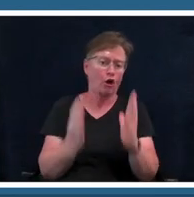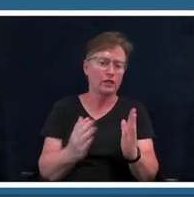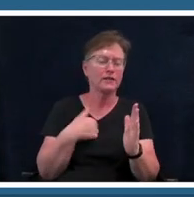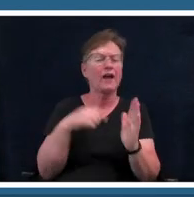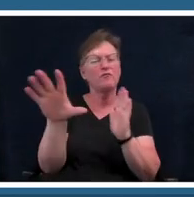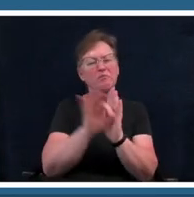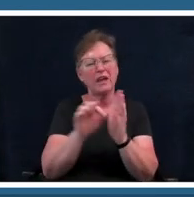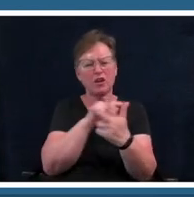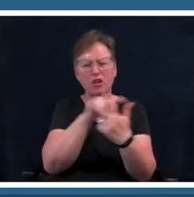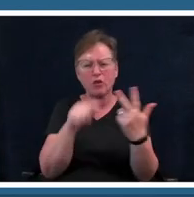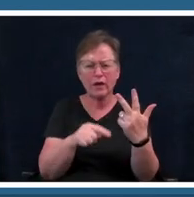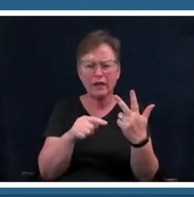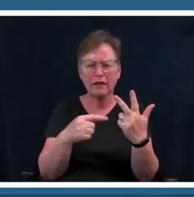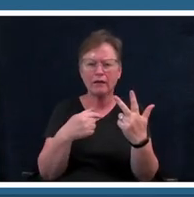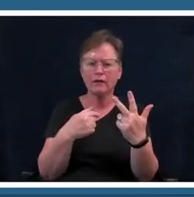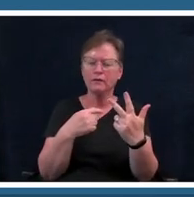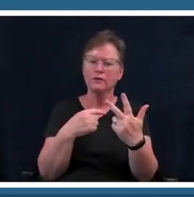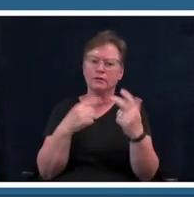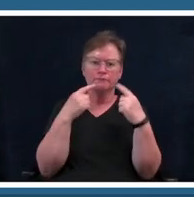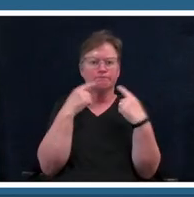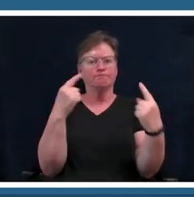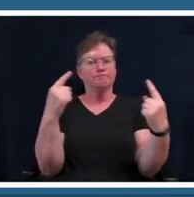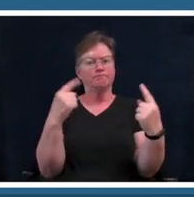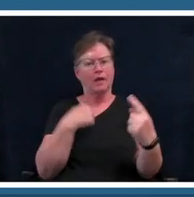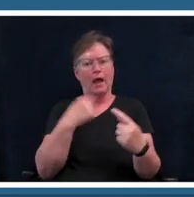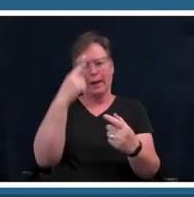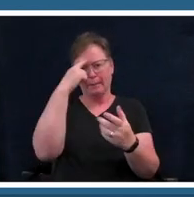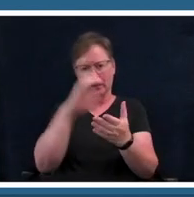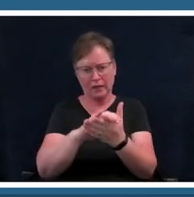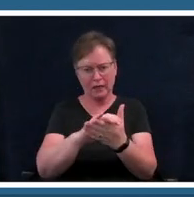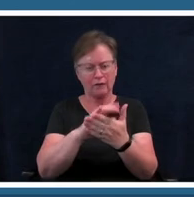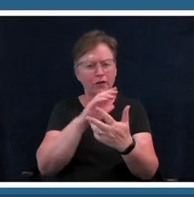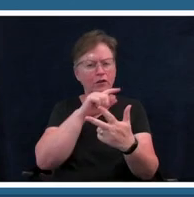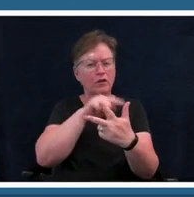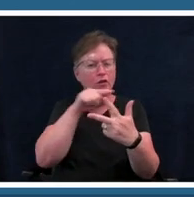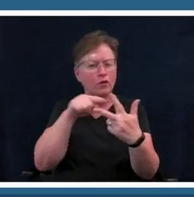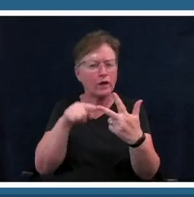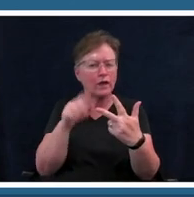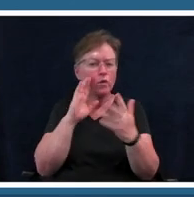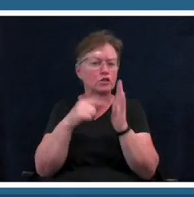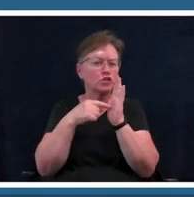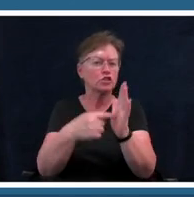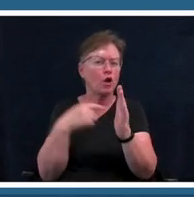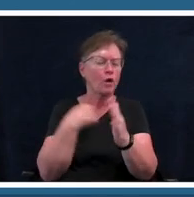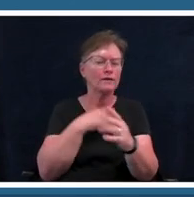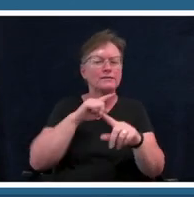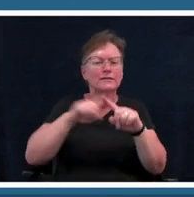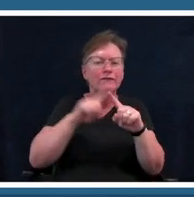that i believe um have will kind of show us through different